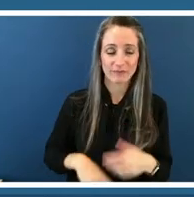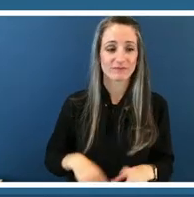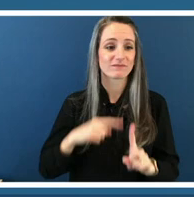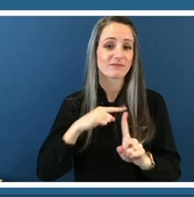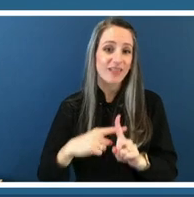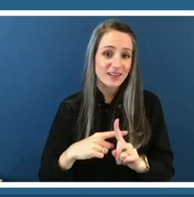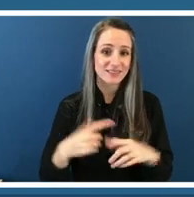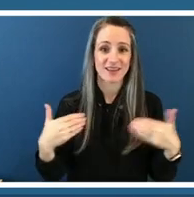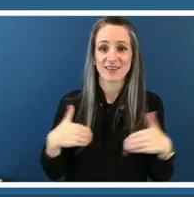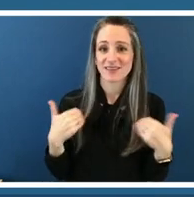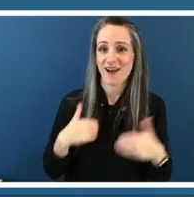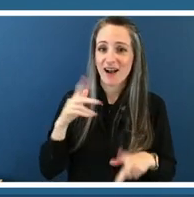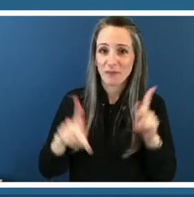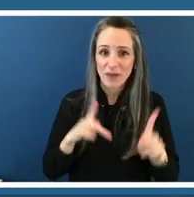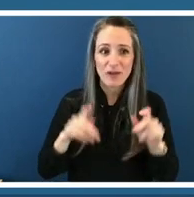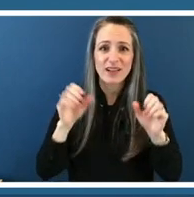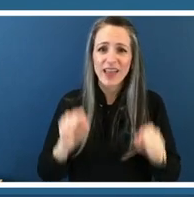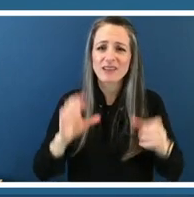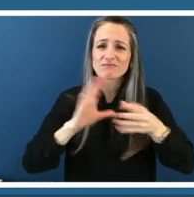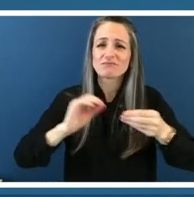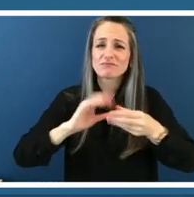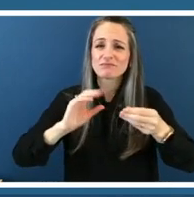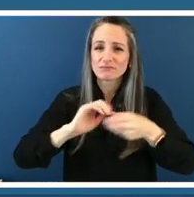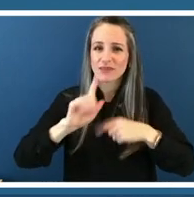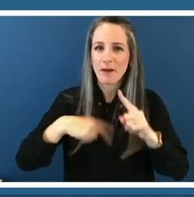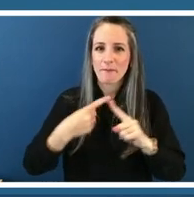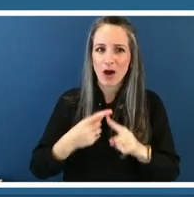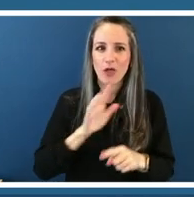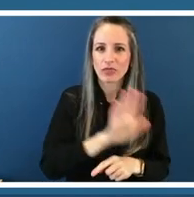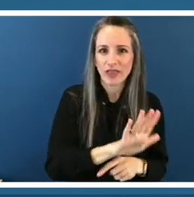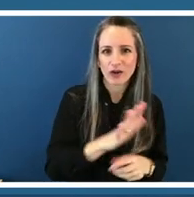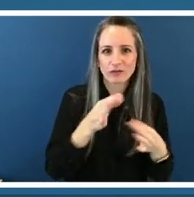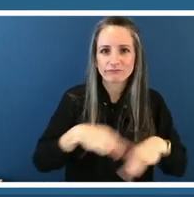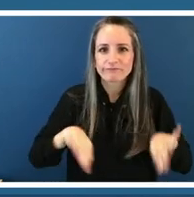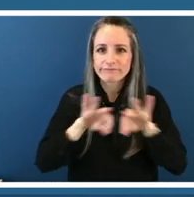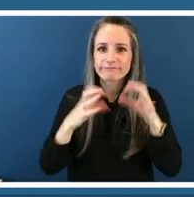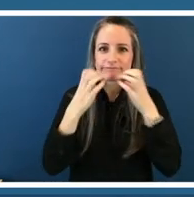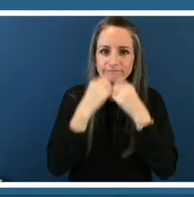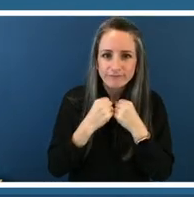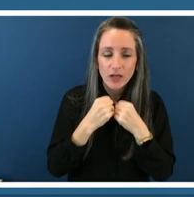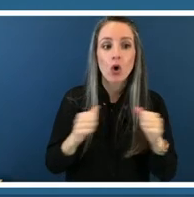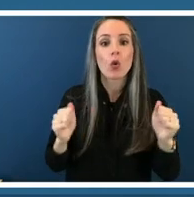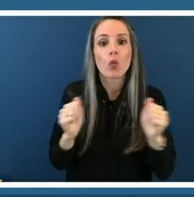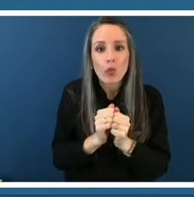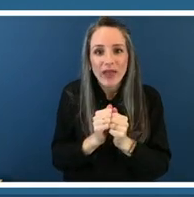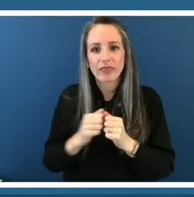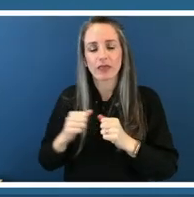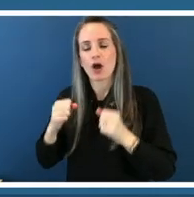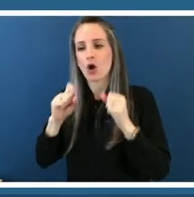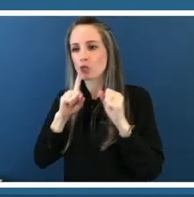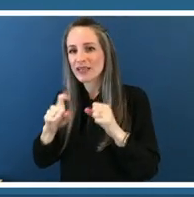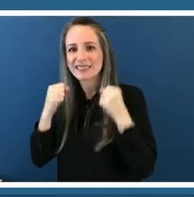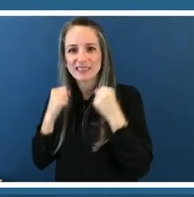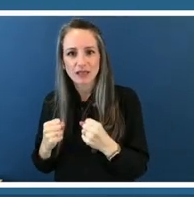voice to the things that they find awareness about with the backing of a